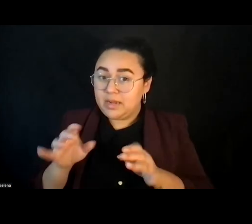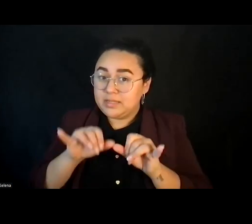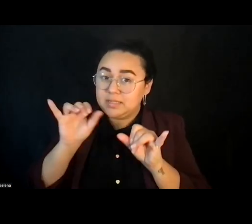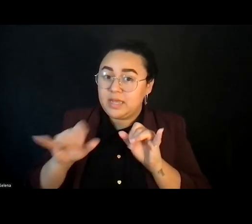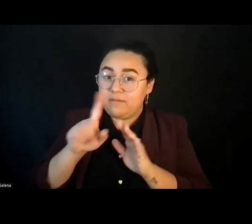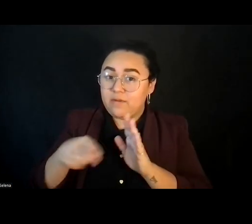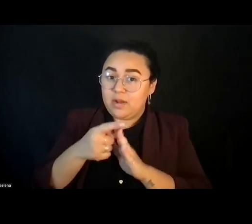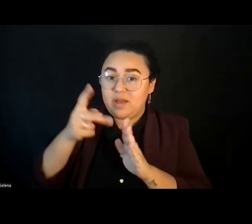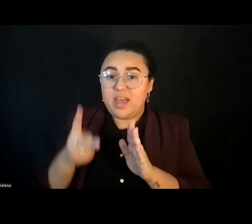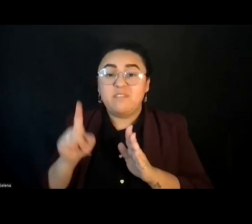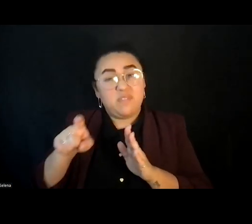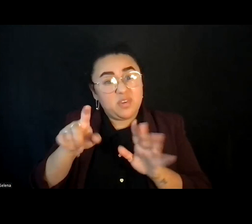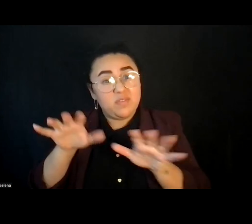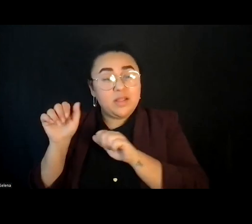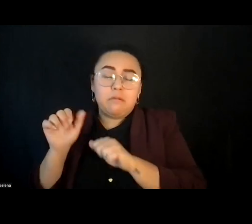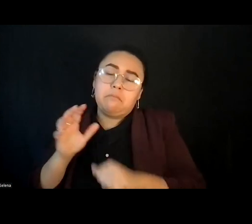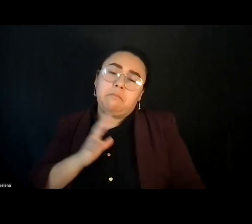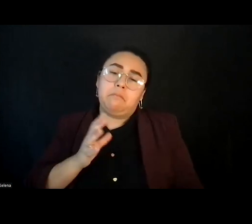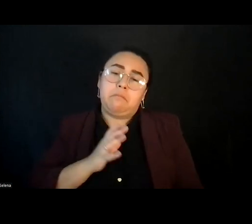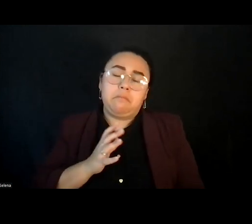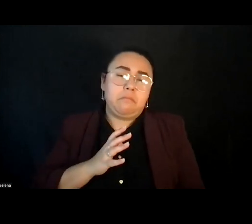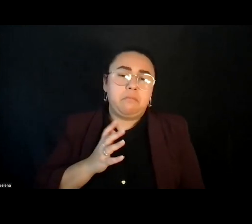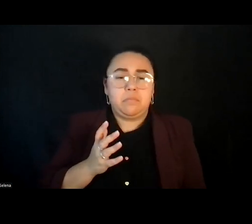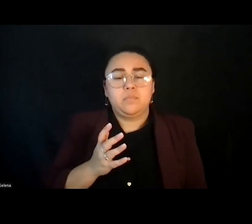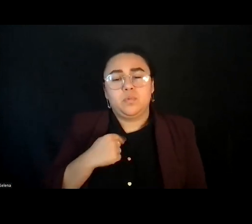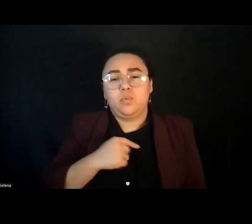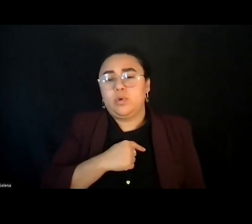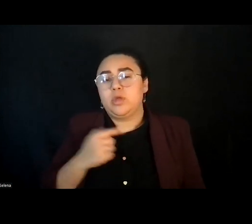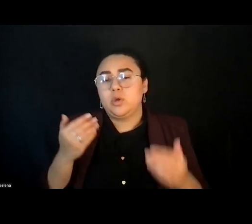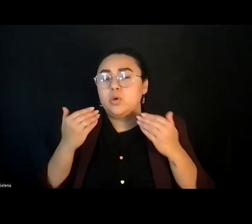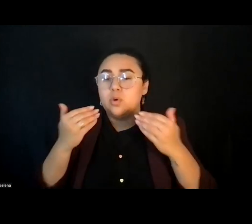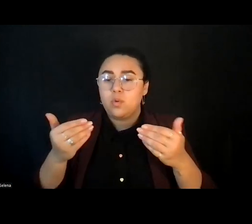So if you do need to leave at the hour, we'll go ahead and put the email and chat.